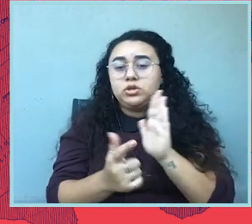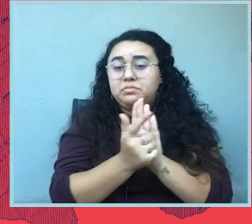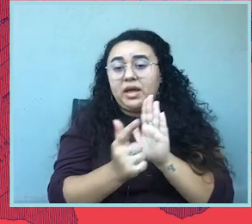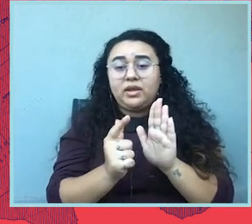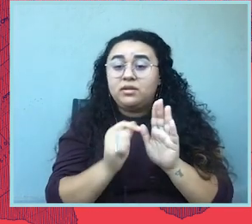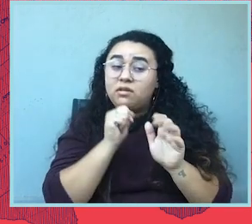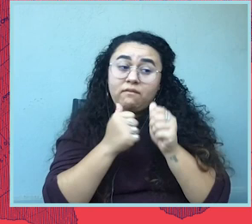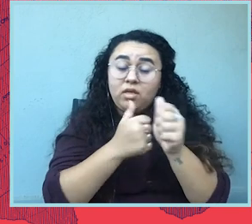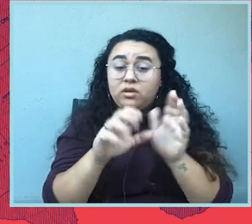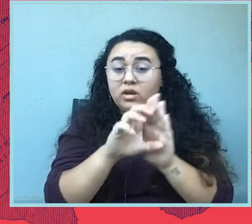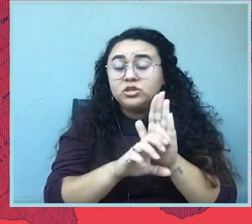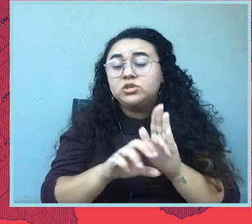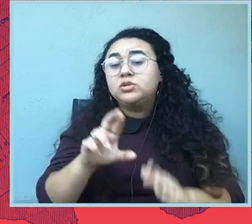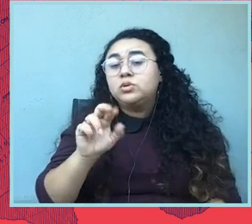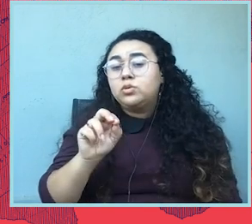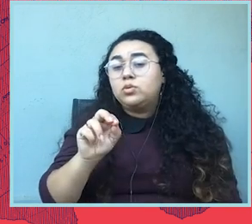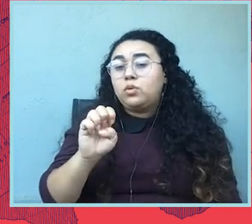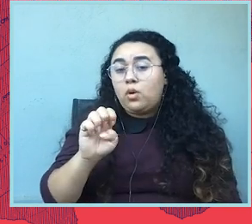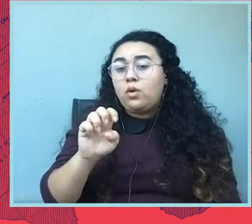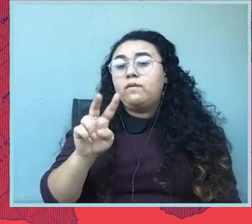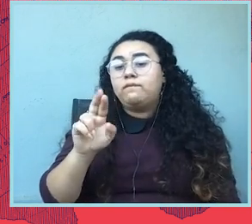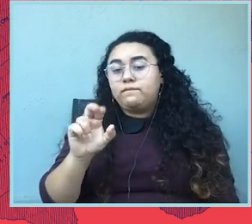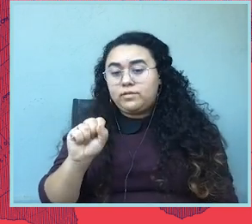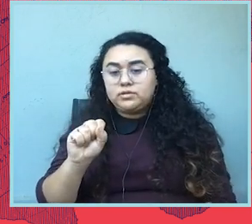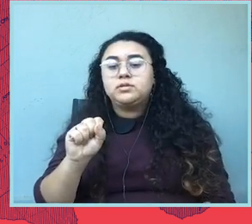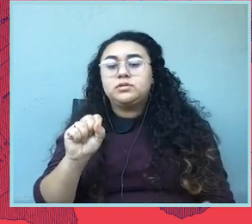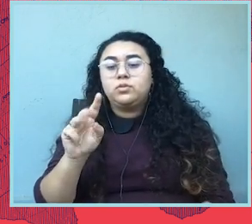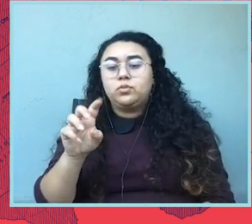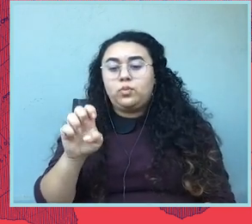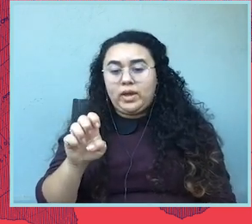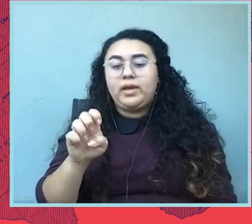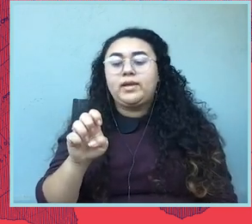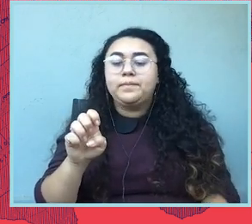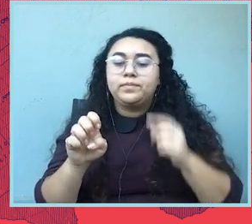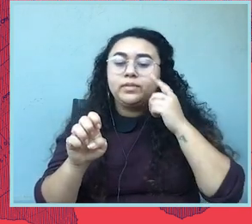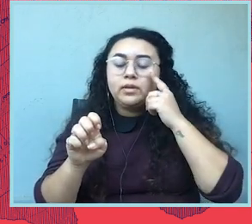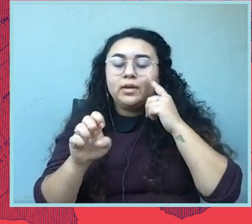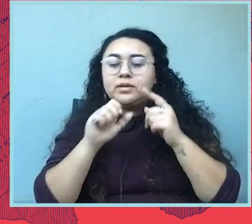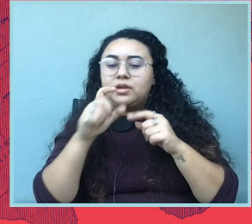Wade should be overturned is not explicitly in this case right now. It's just about whether the cases can move forward.